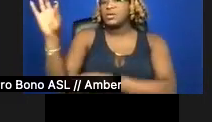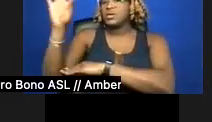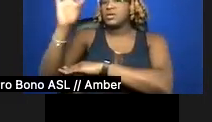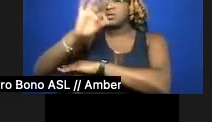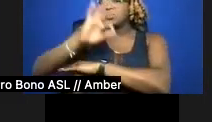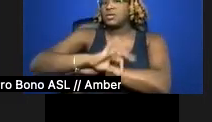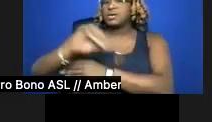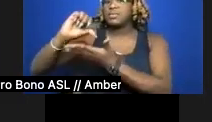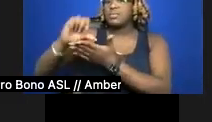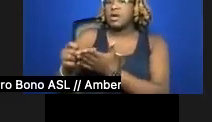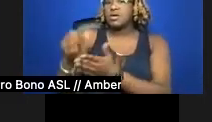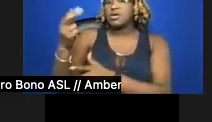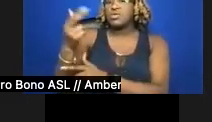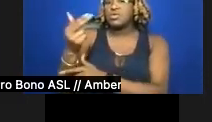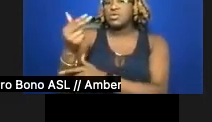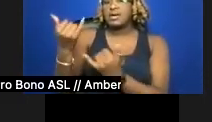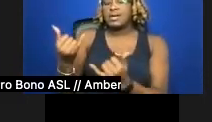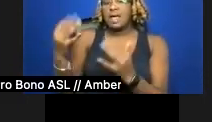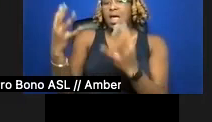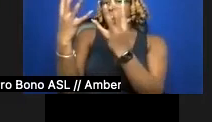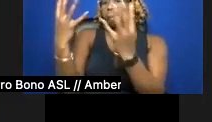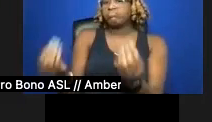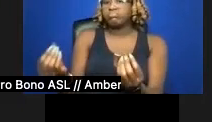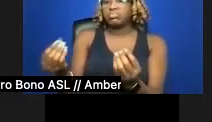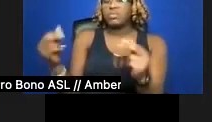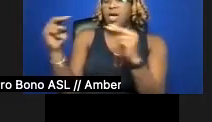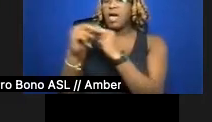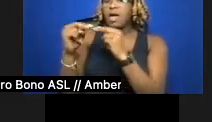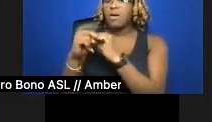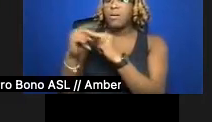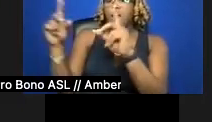from the highway's skyline. Maybe it's better to clean